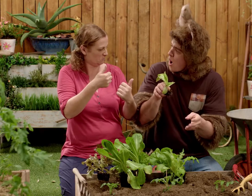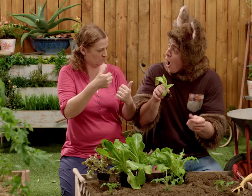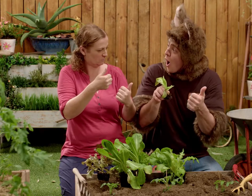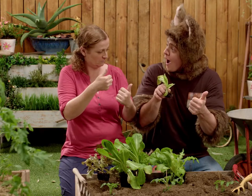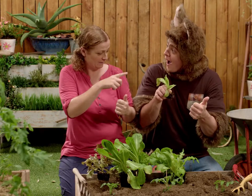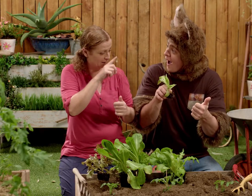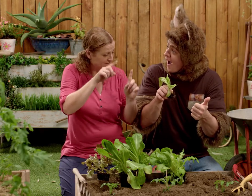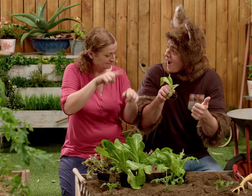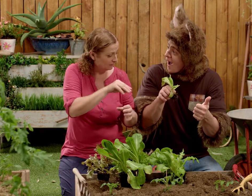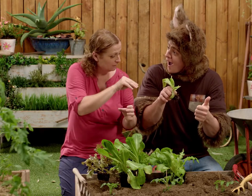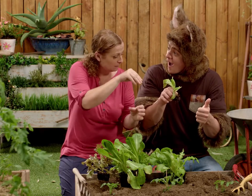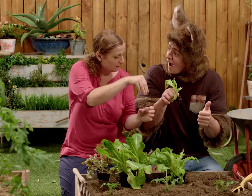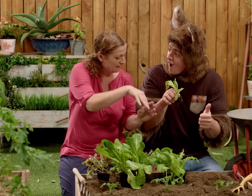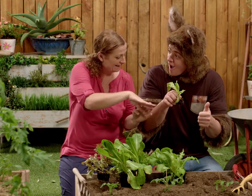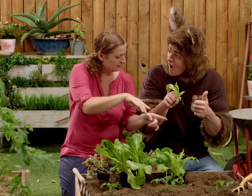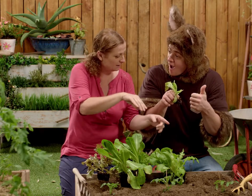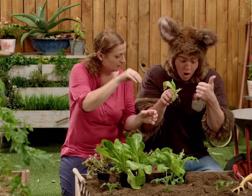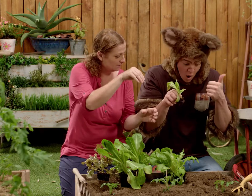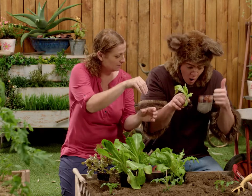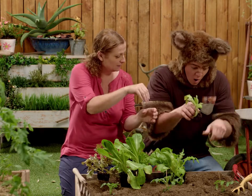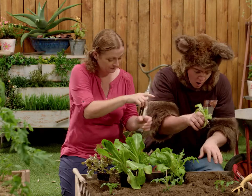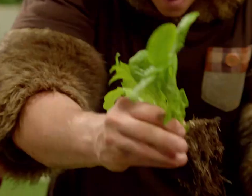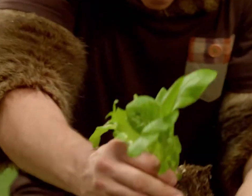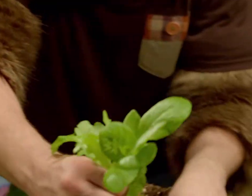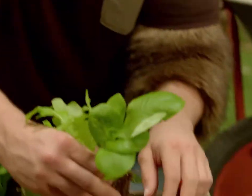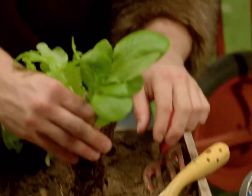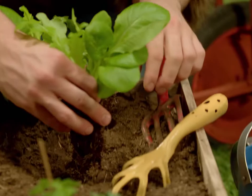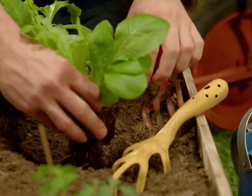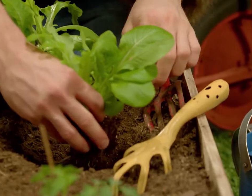Good. Now we just planted in the hole. Okay.